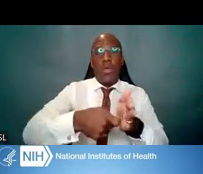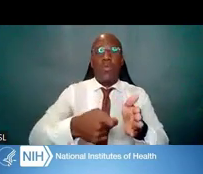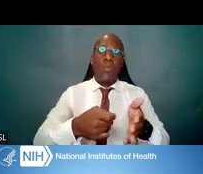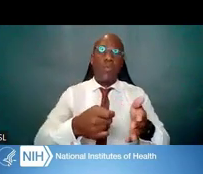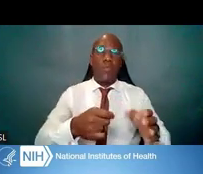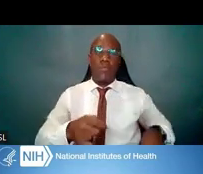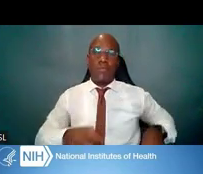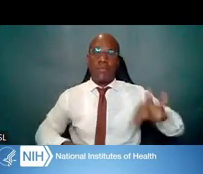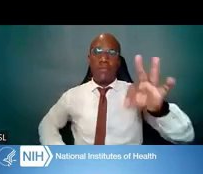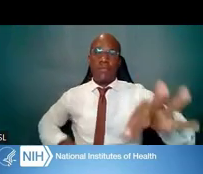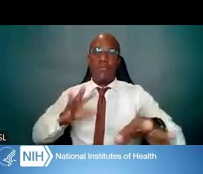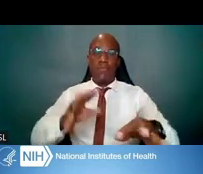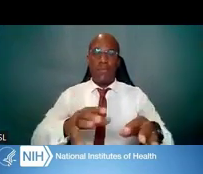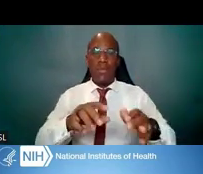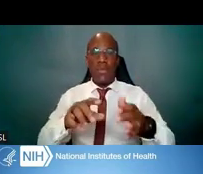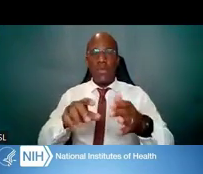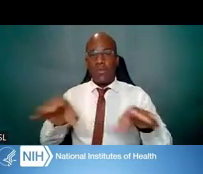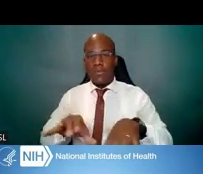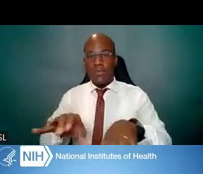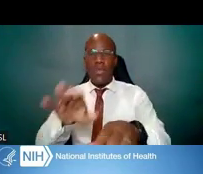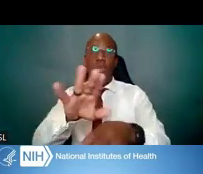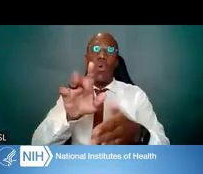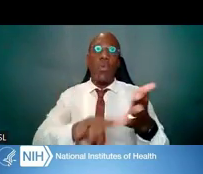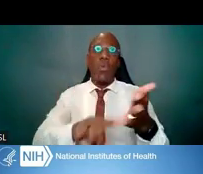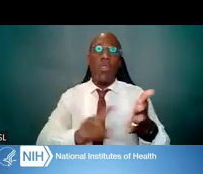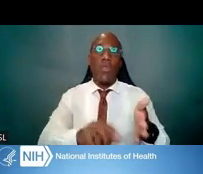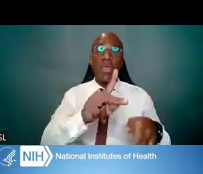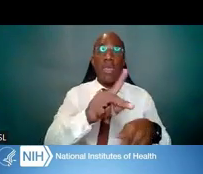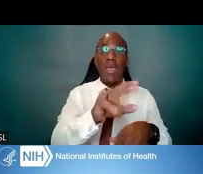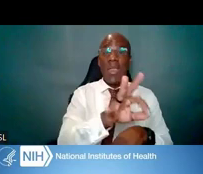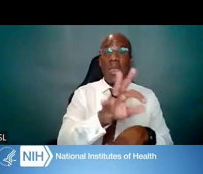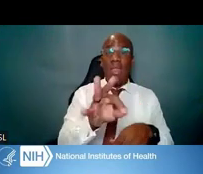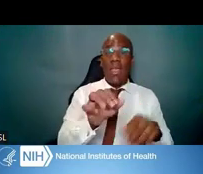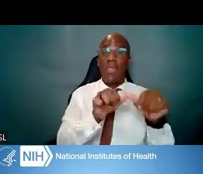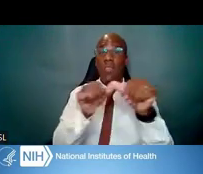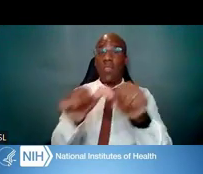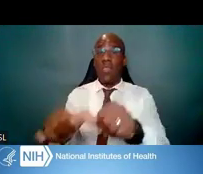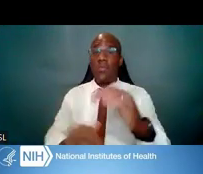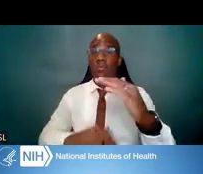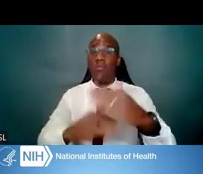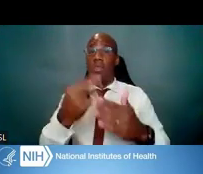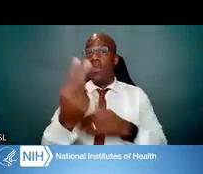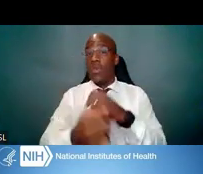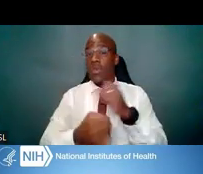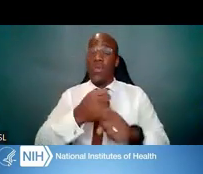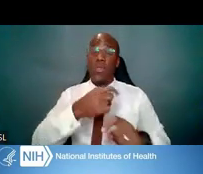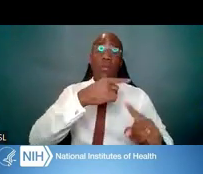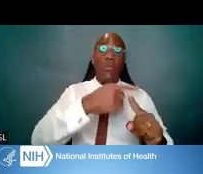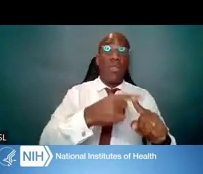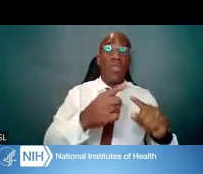The K99 duration is for up to two years, plus additional independent years,